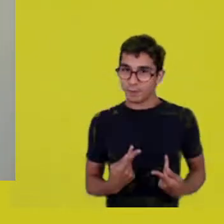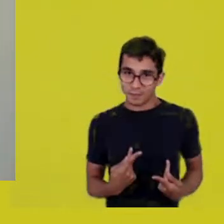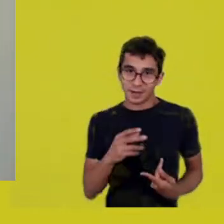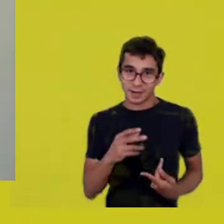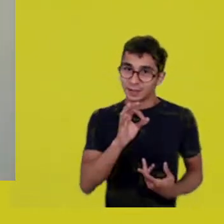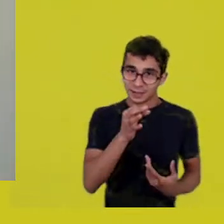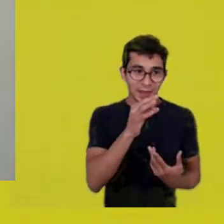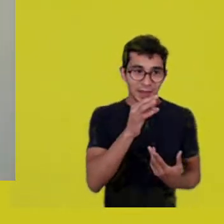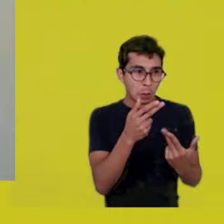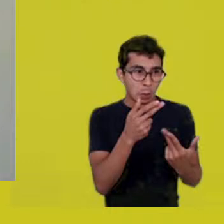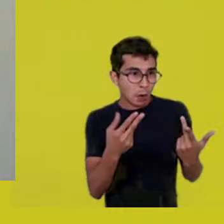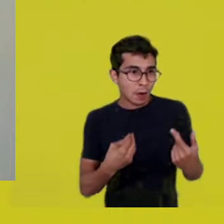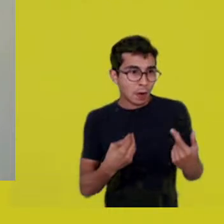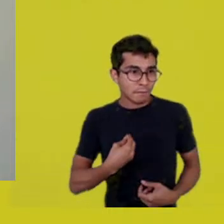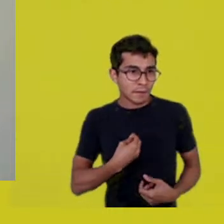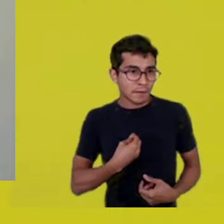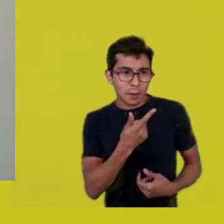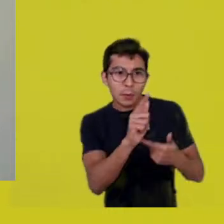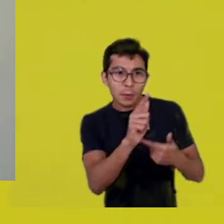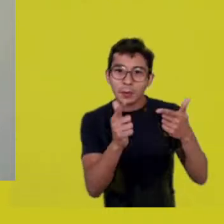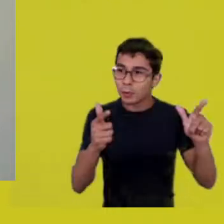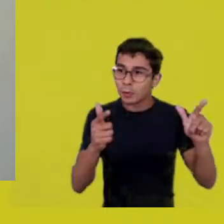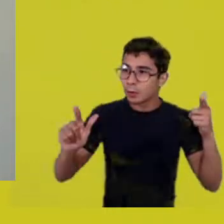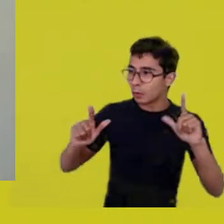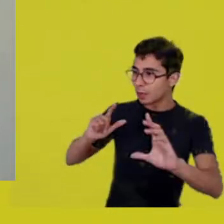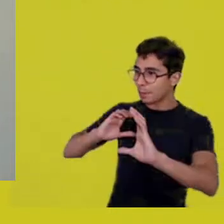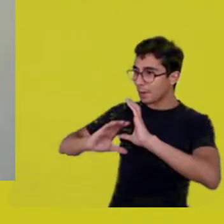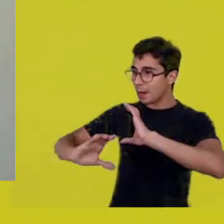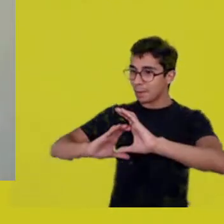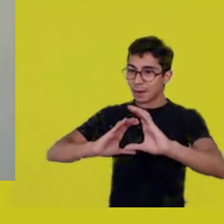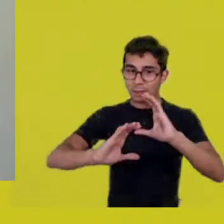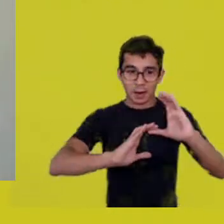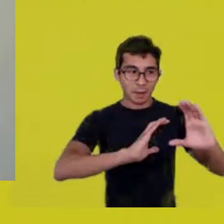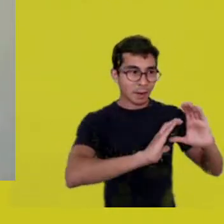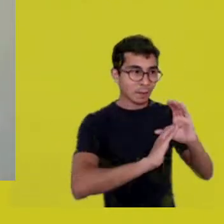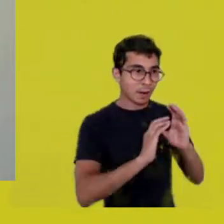knowledge which still isn’t available on the market.